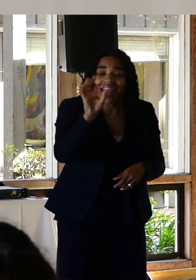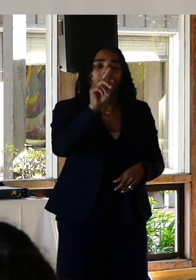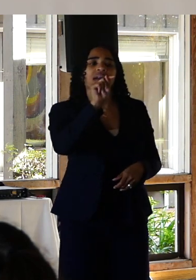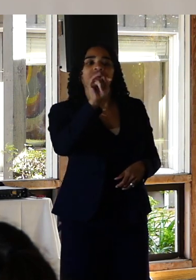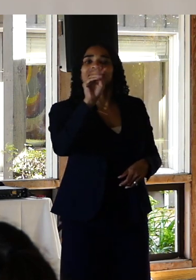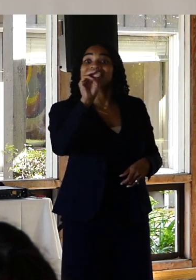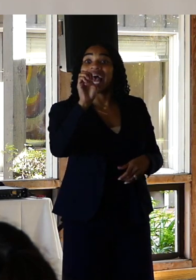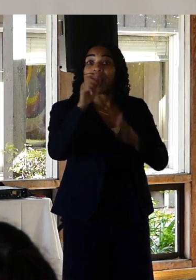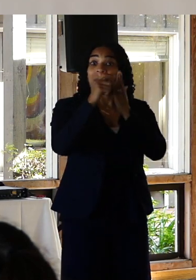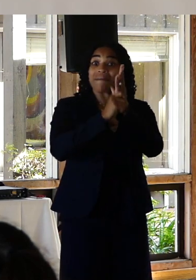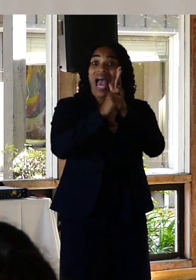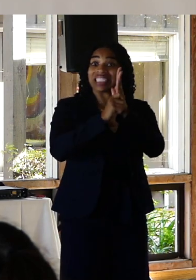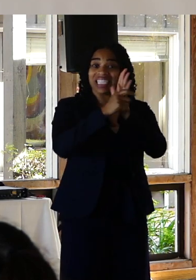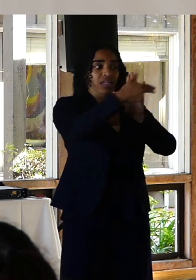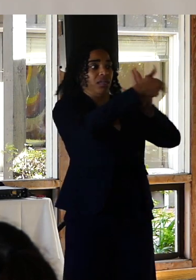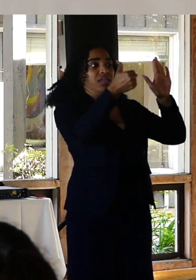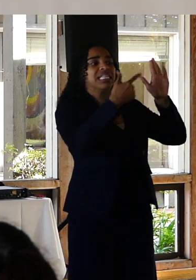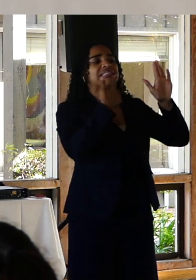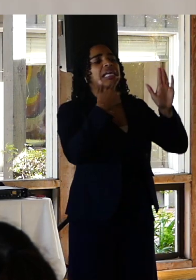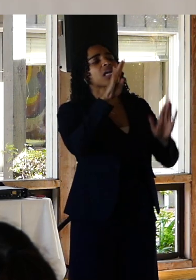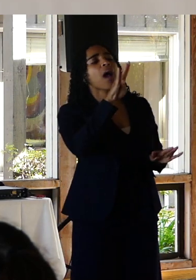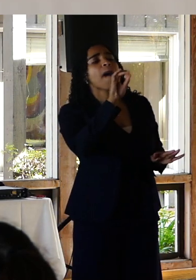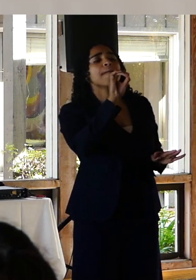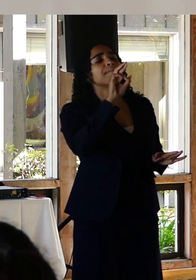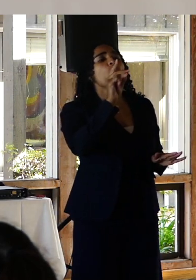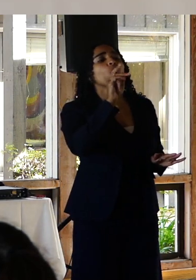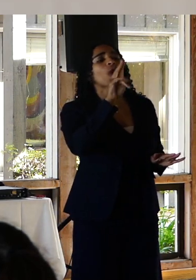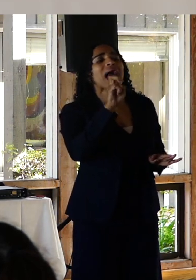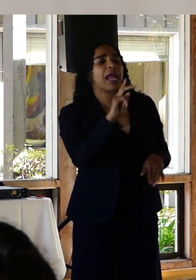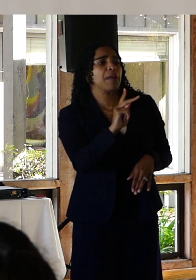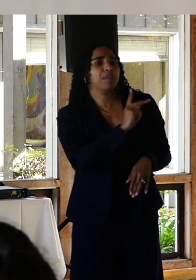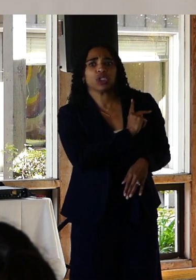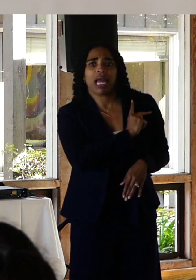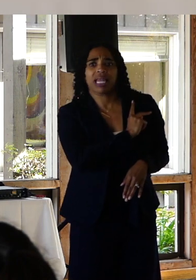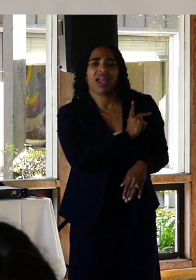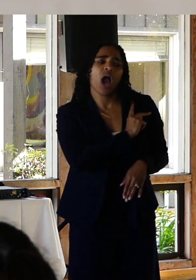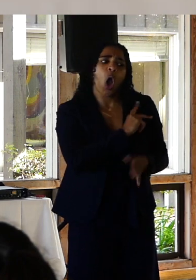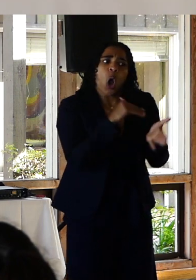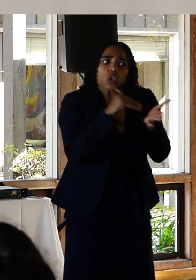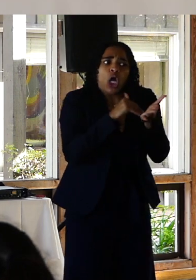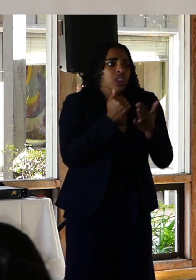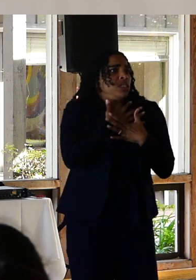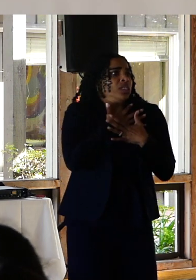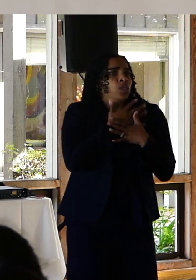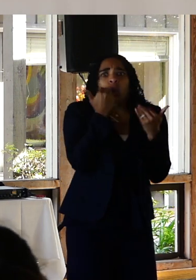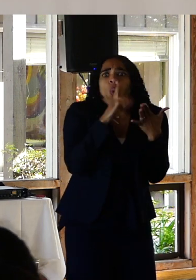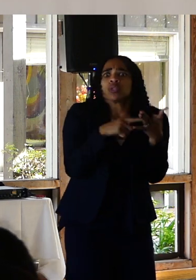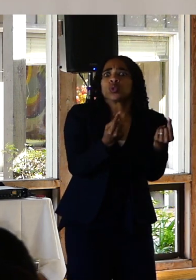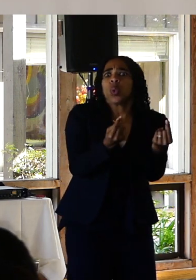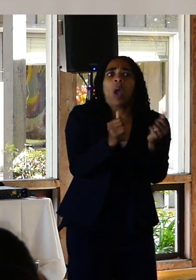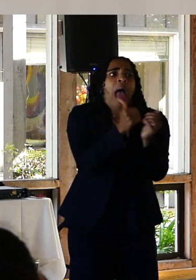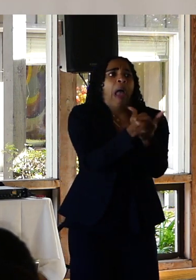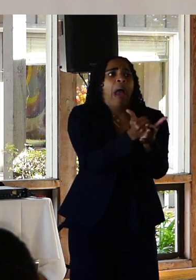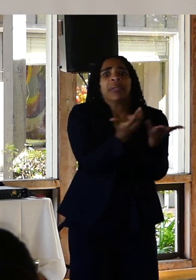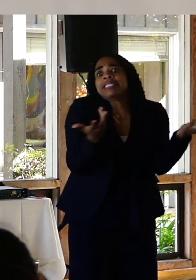on their front cover described it as borderline personality Disorder that doctors fear most. A